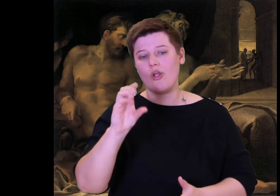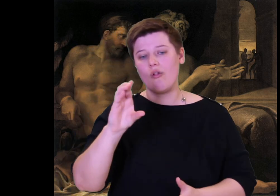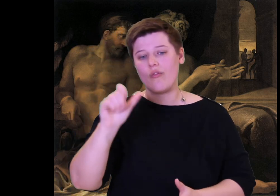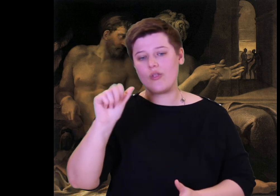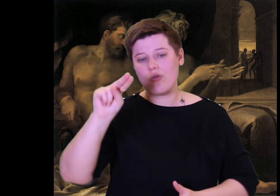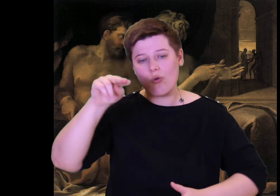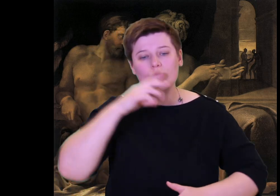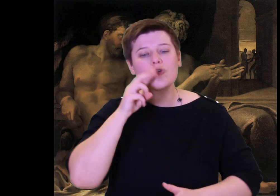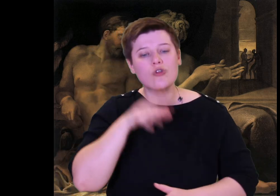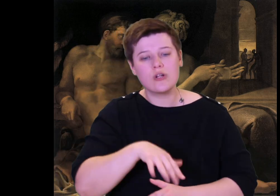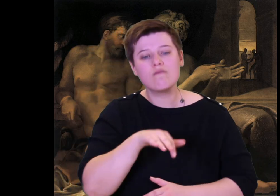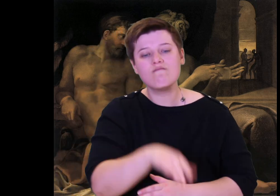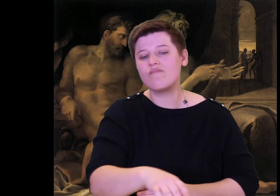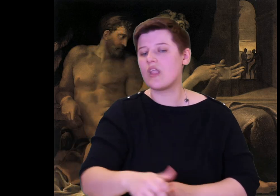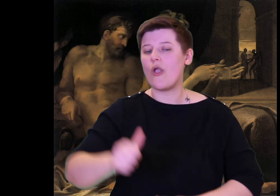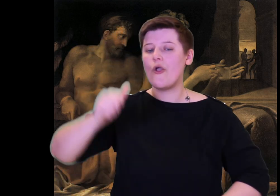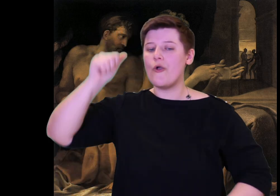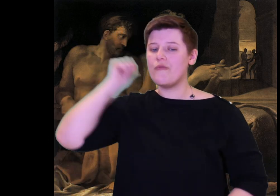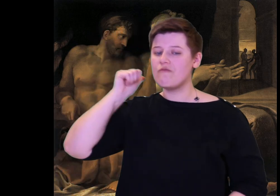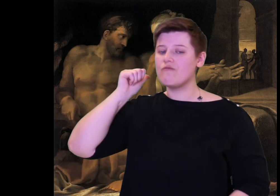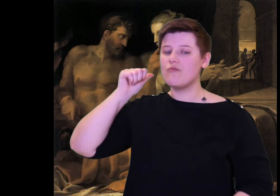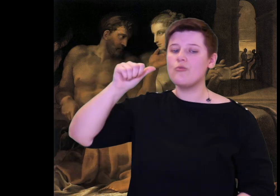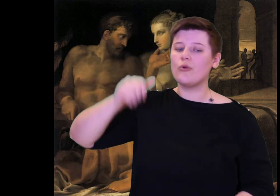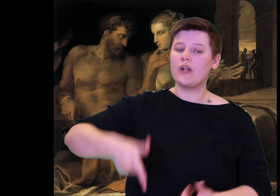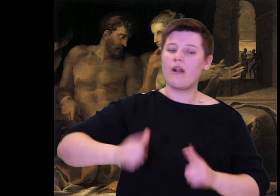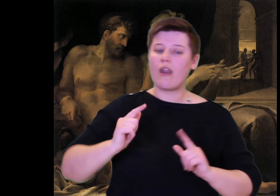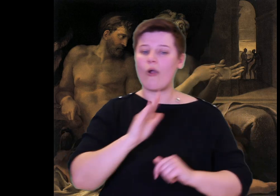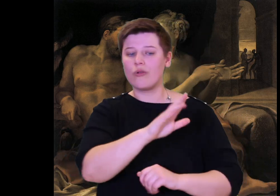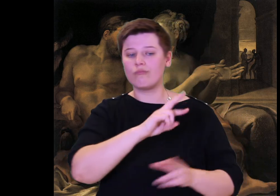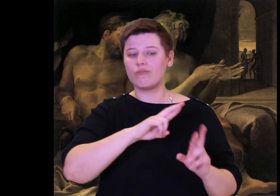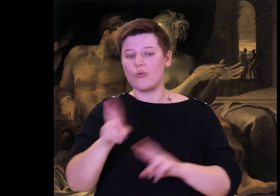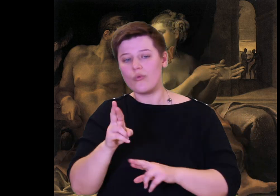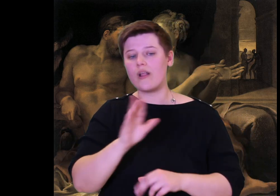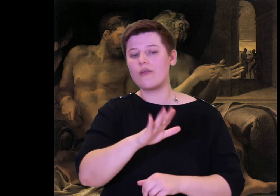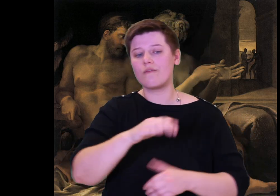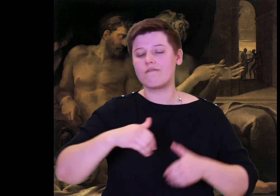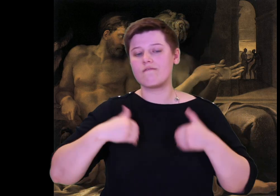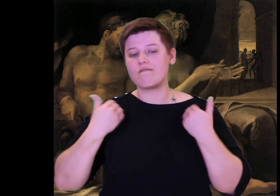her yoke her swift young colts, Shining and Bright.